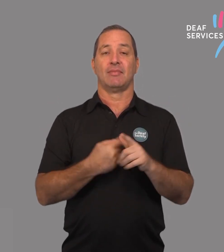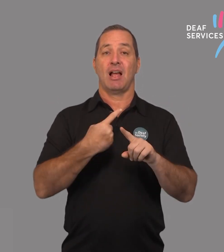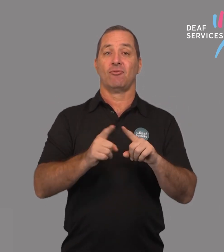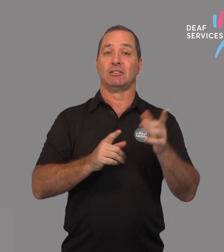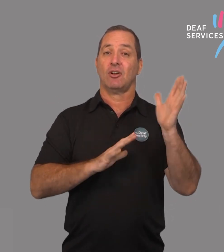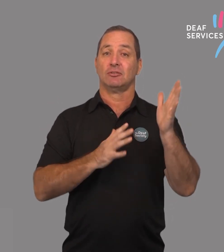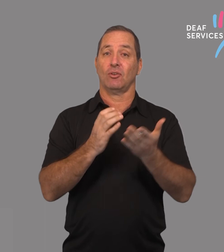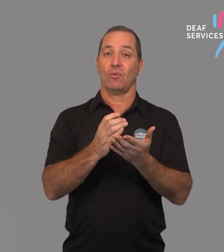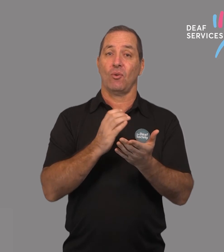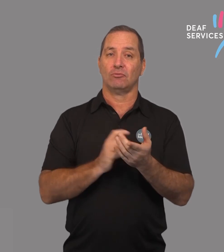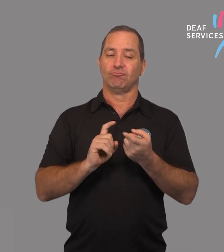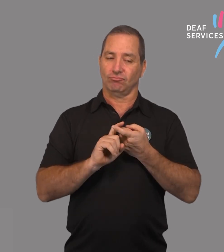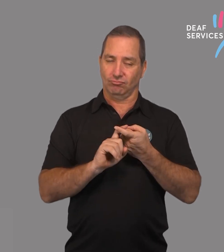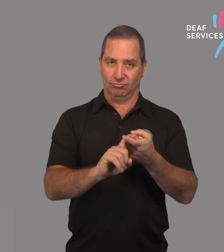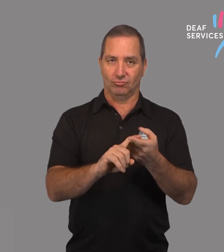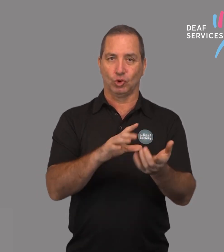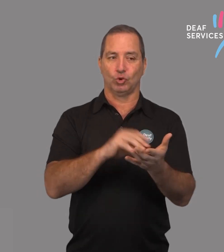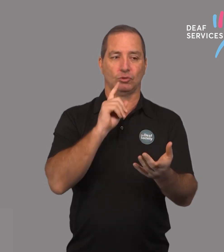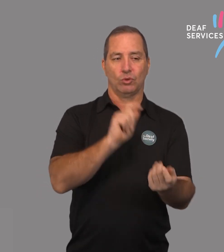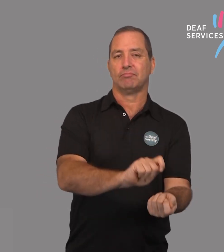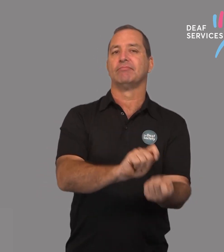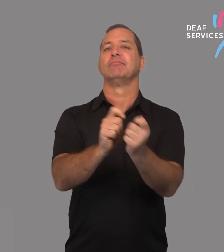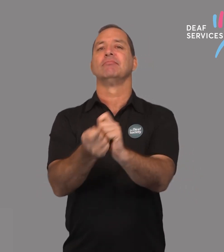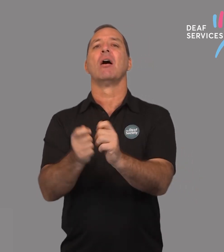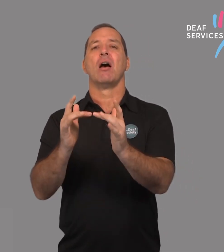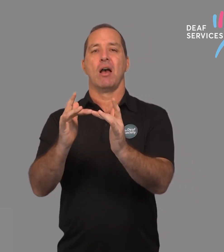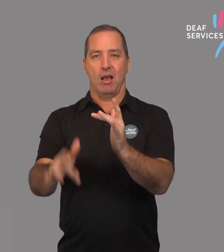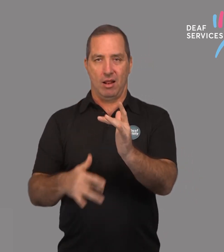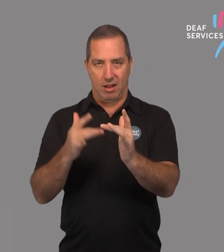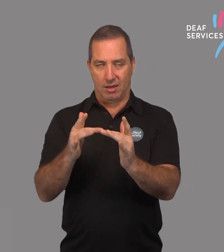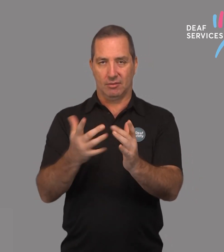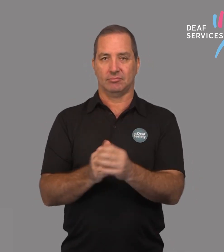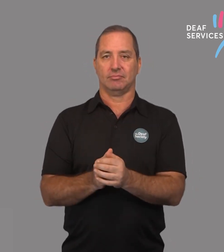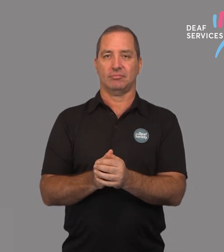Our qualification courses are all continuing with students moving to an online structure,